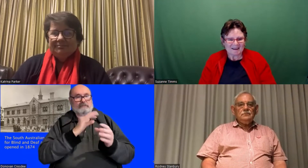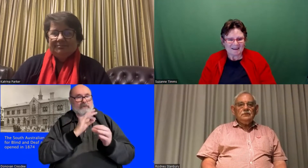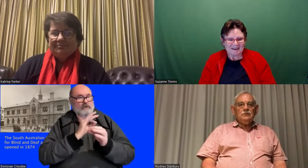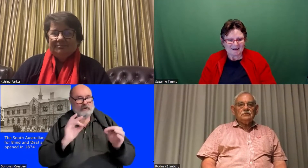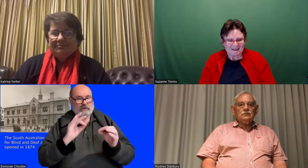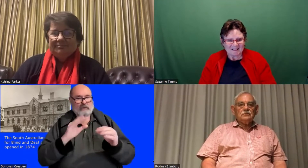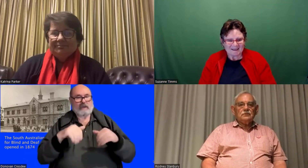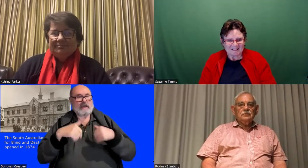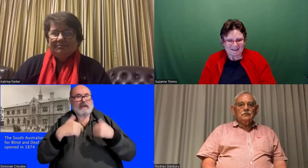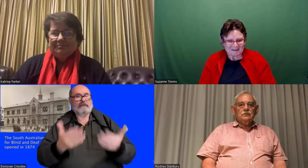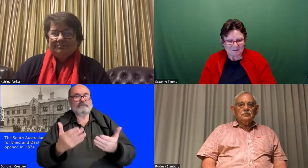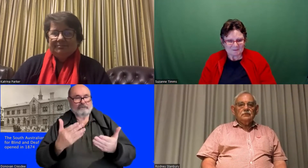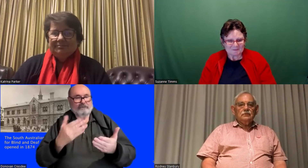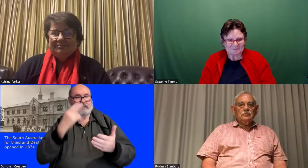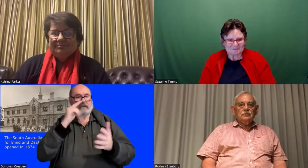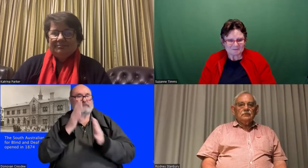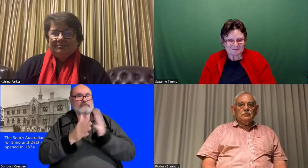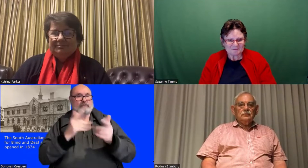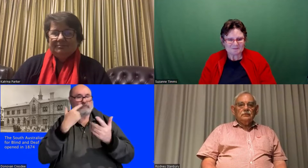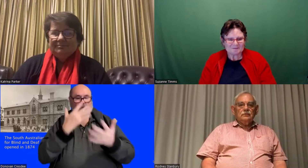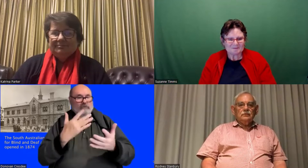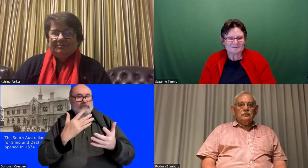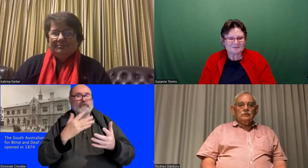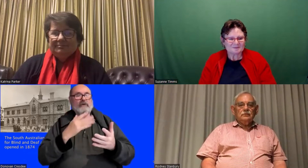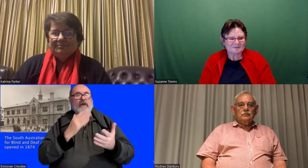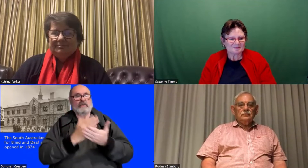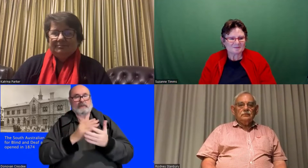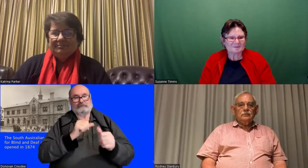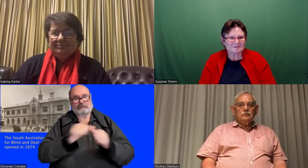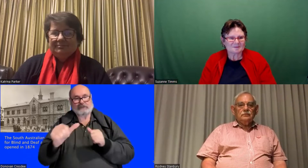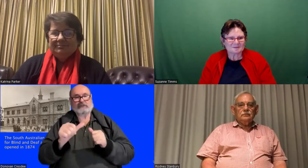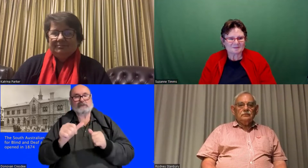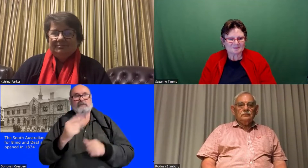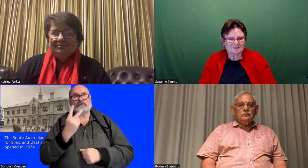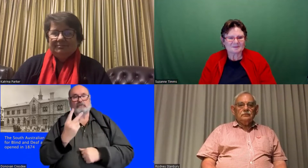Well, really I want to say first that I'm not going to show you the sign name and